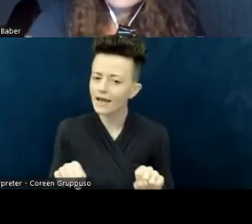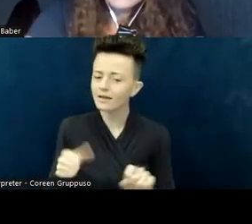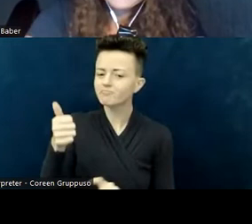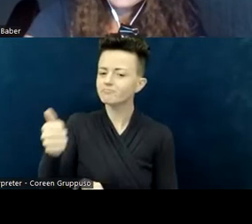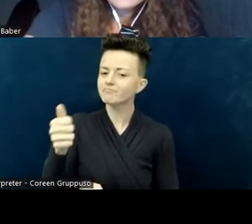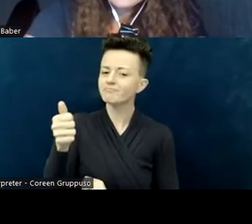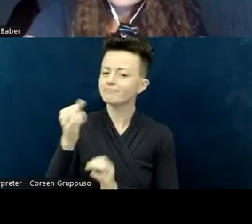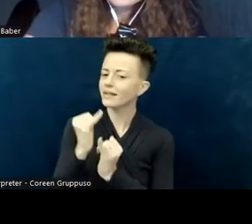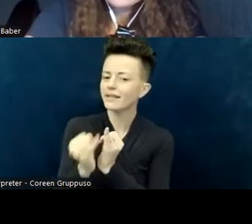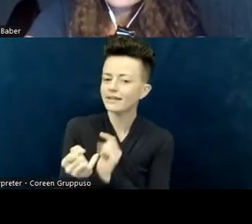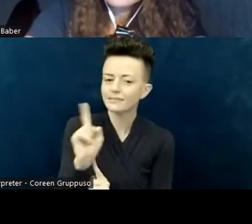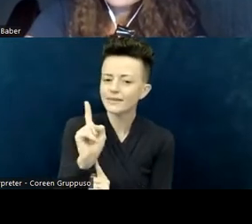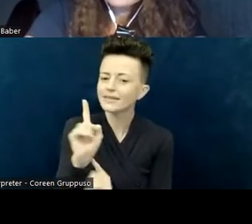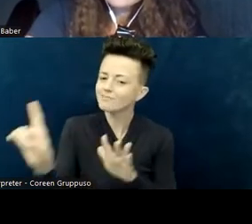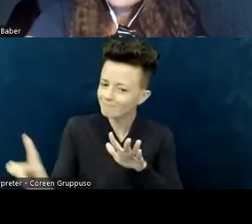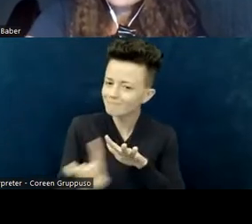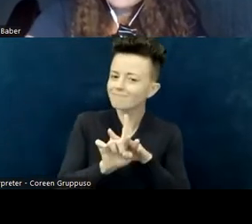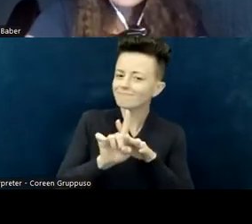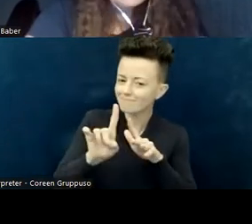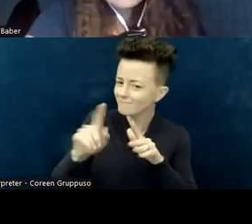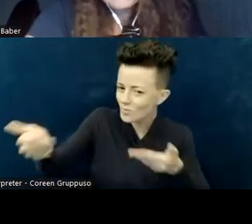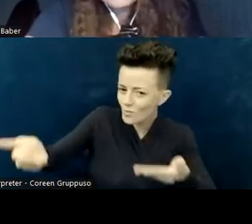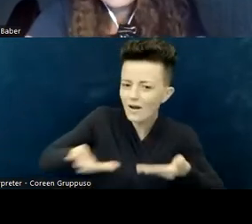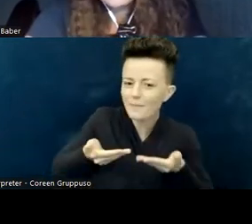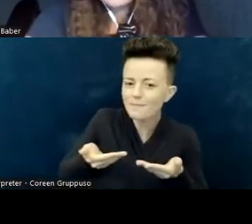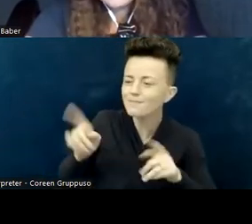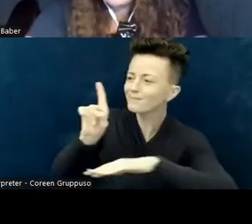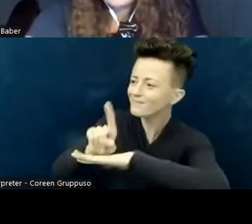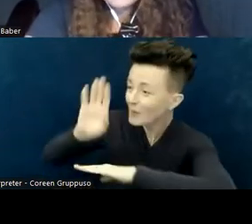She would welcome folks into the sanctuary